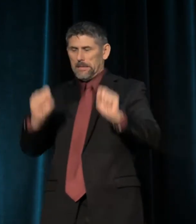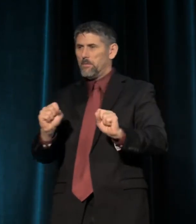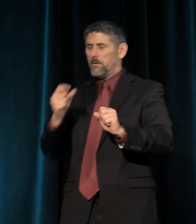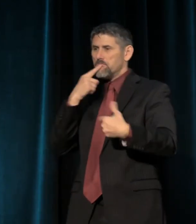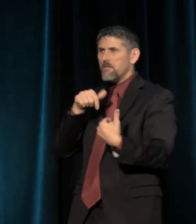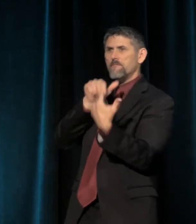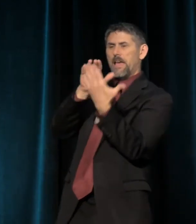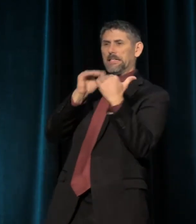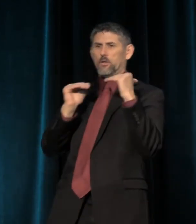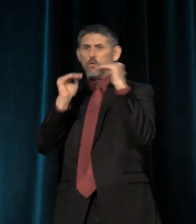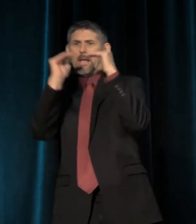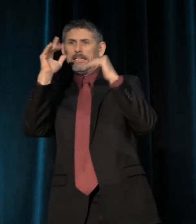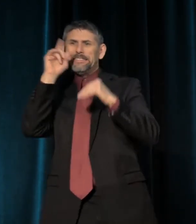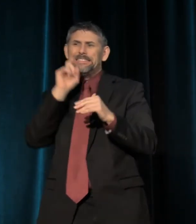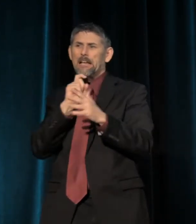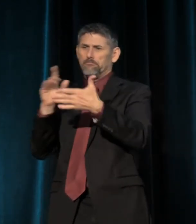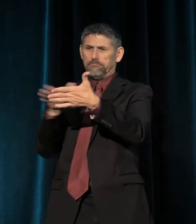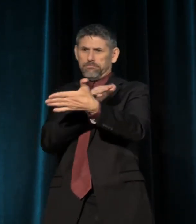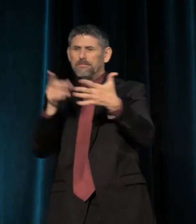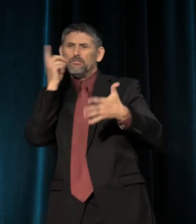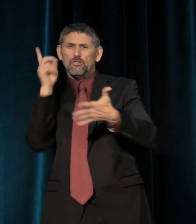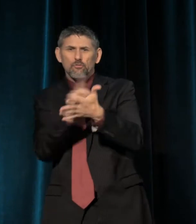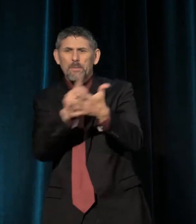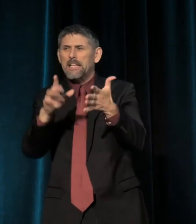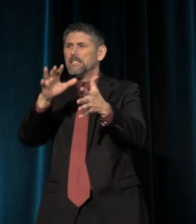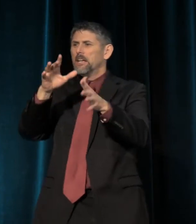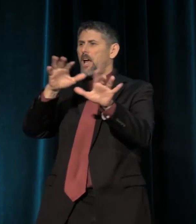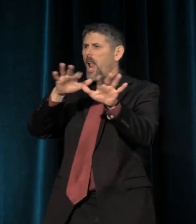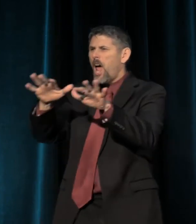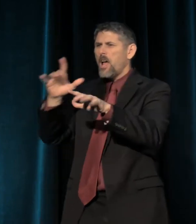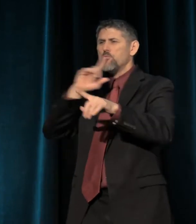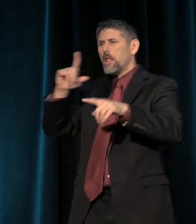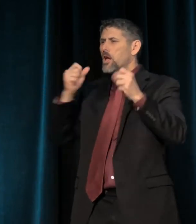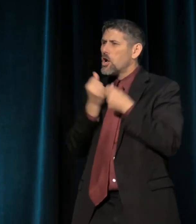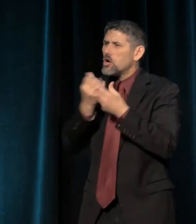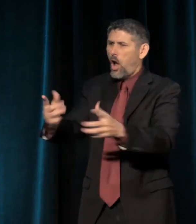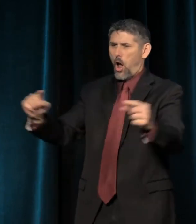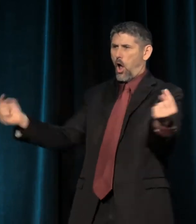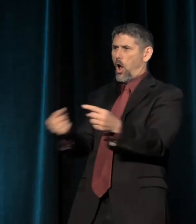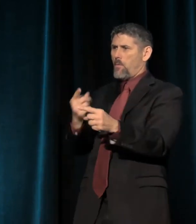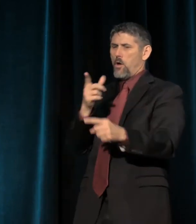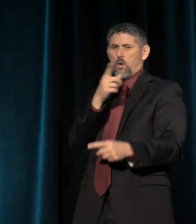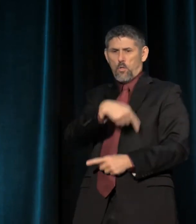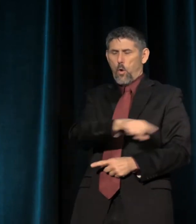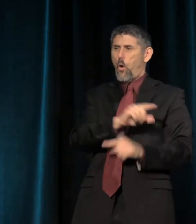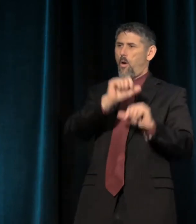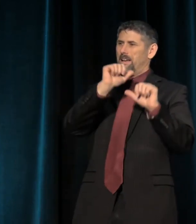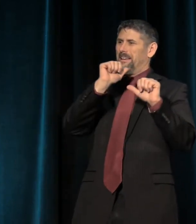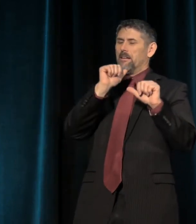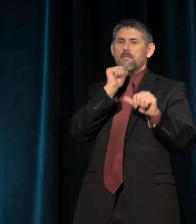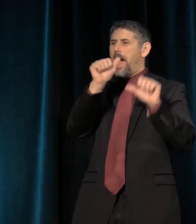and racism, and sexism, and homophobia. that do the greatest harm to those least able to shield themselves,